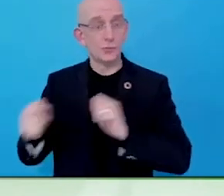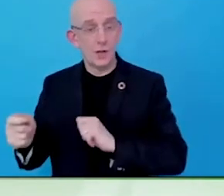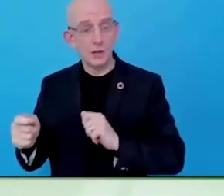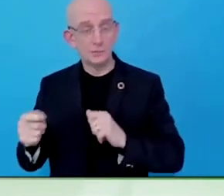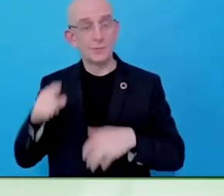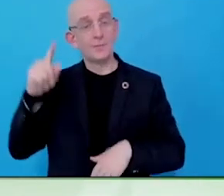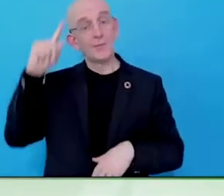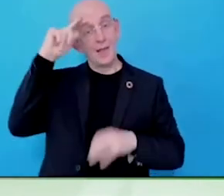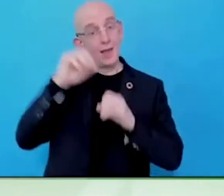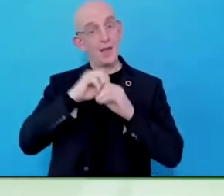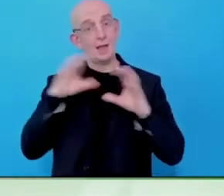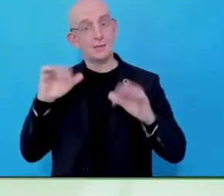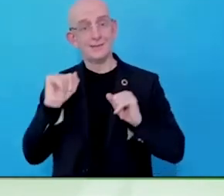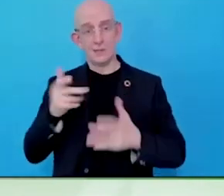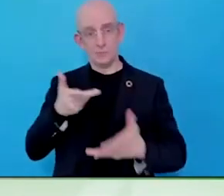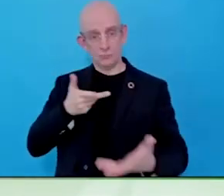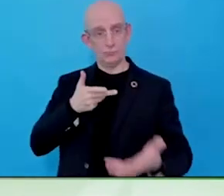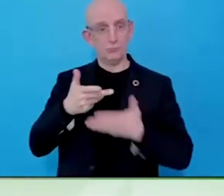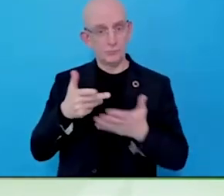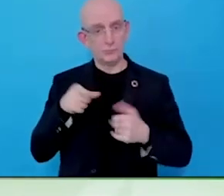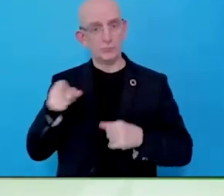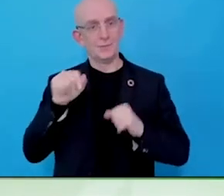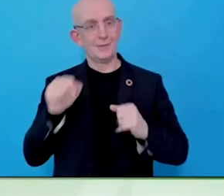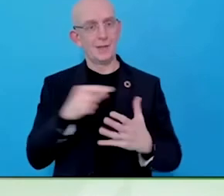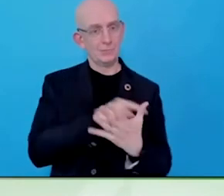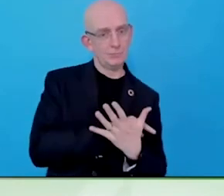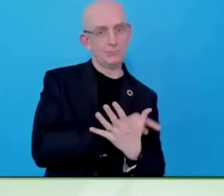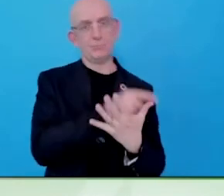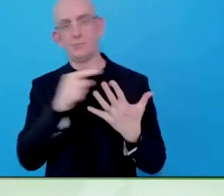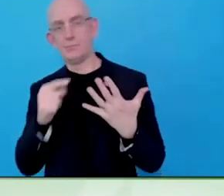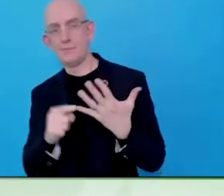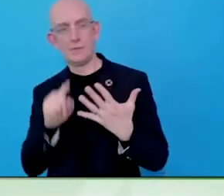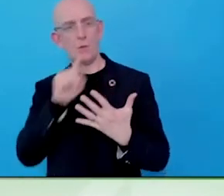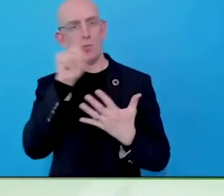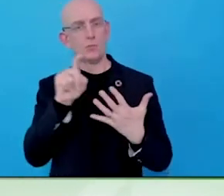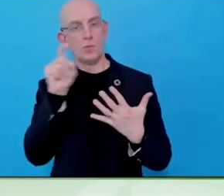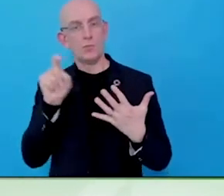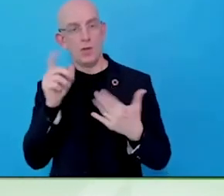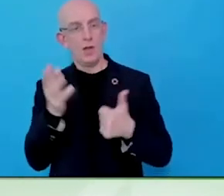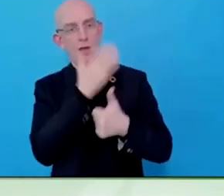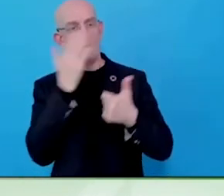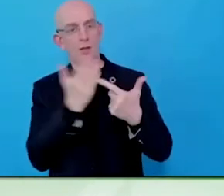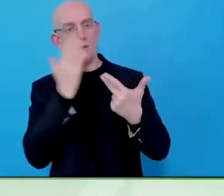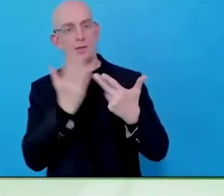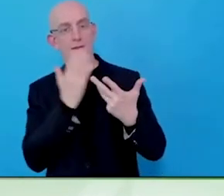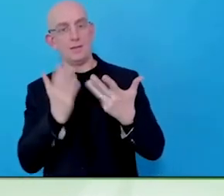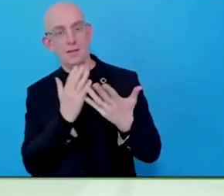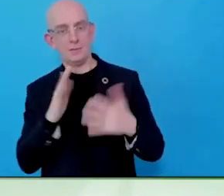continue to treat businesses is the problem, we are not going to make